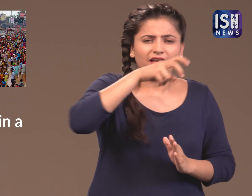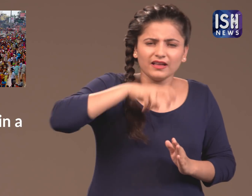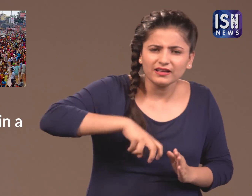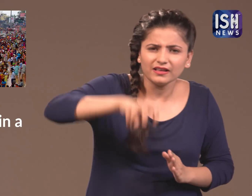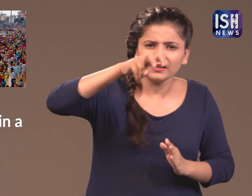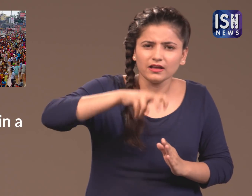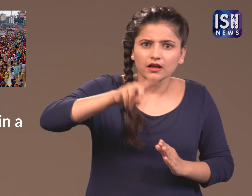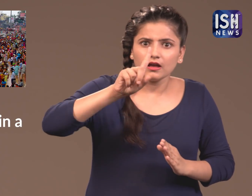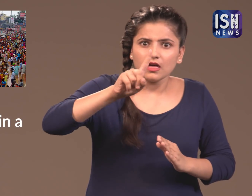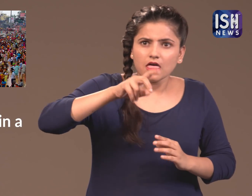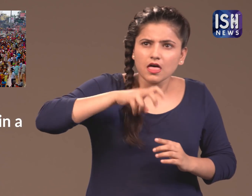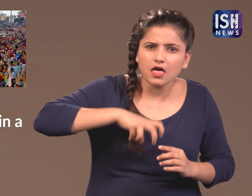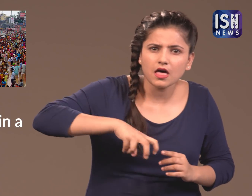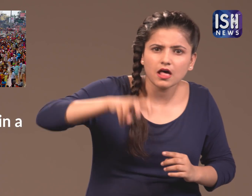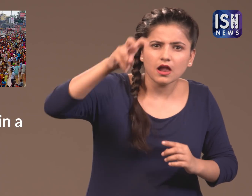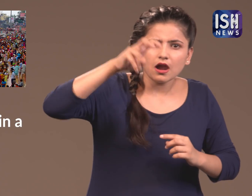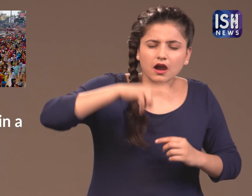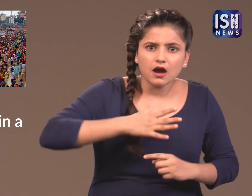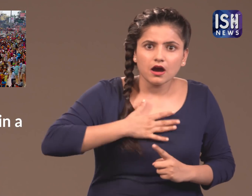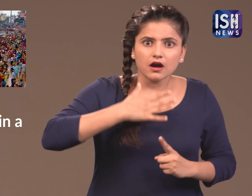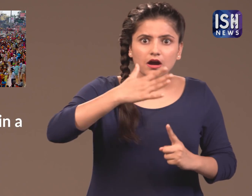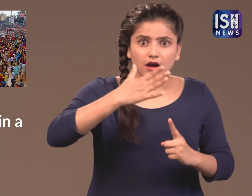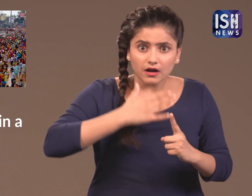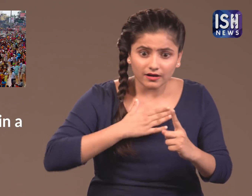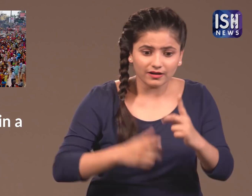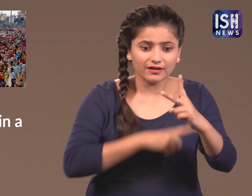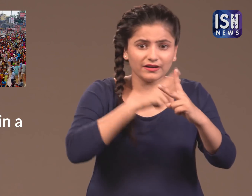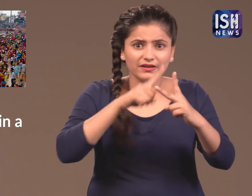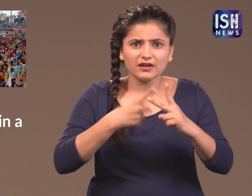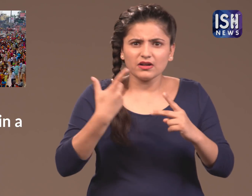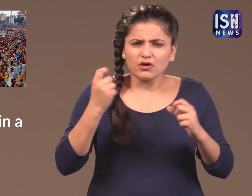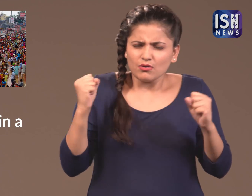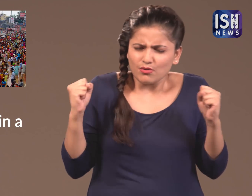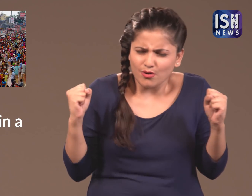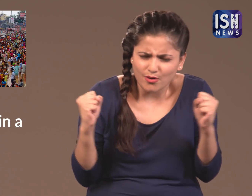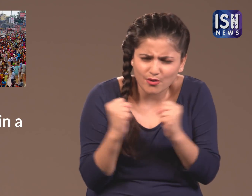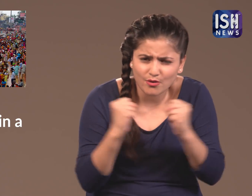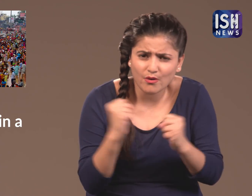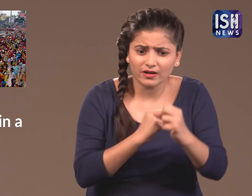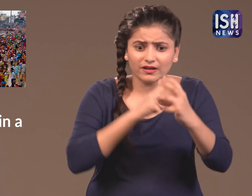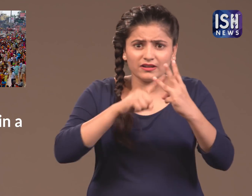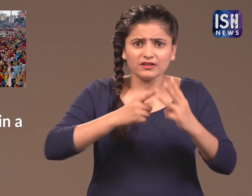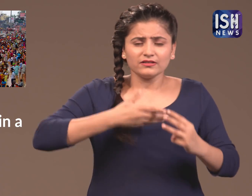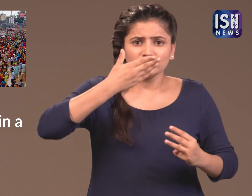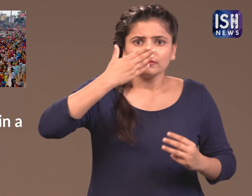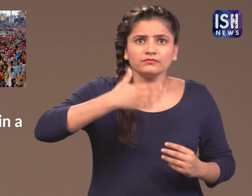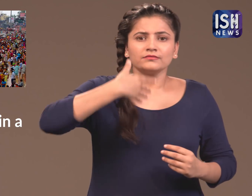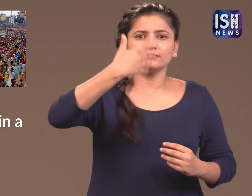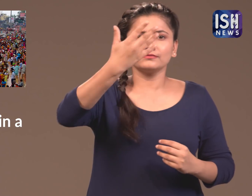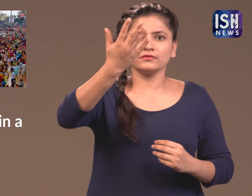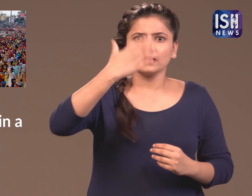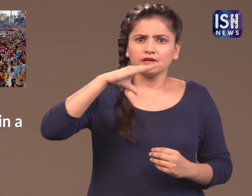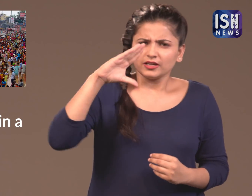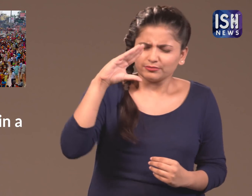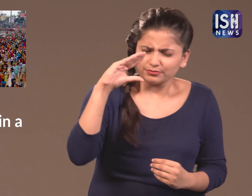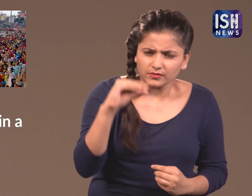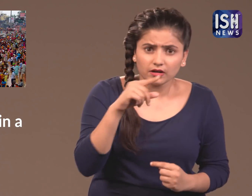many found it difficult to breath, it was extremely cold and the oxygen levels were low as well.